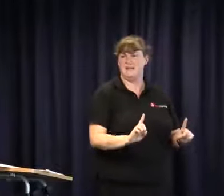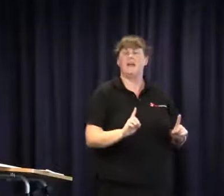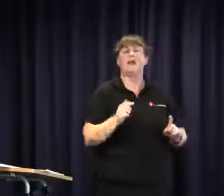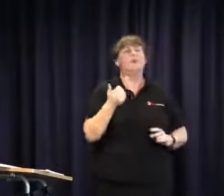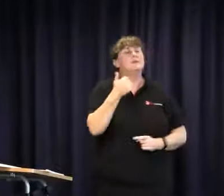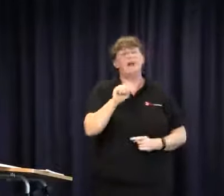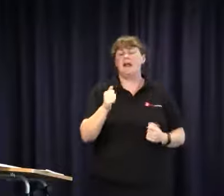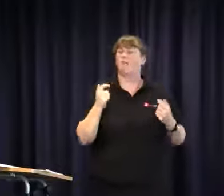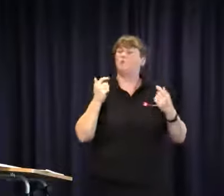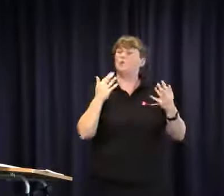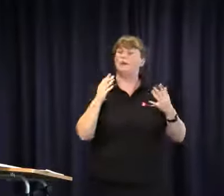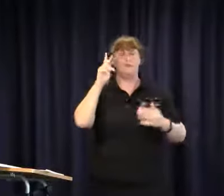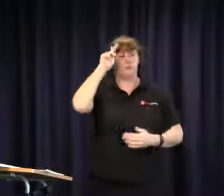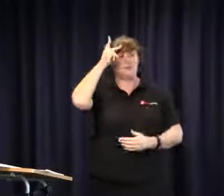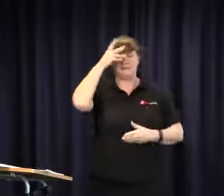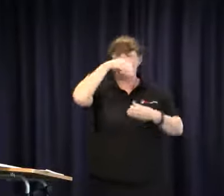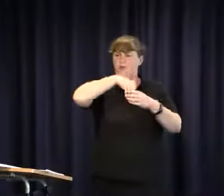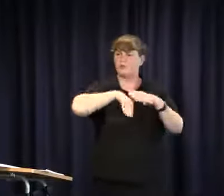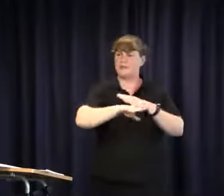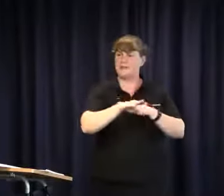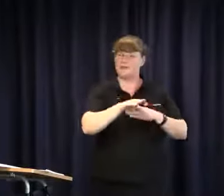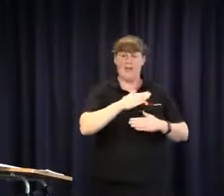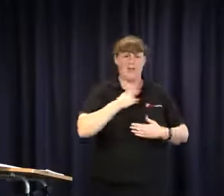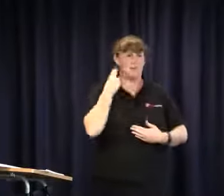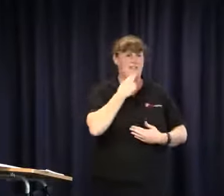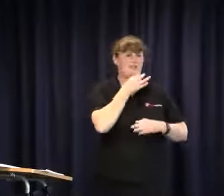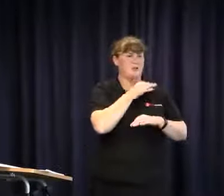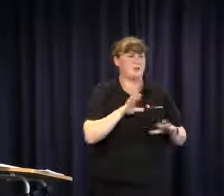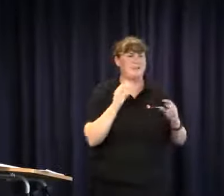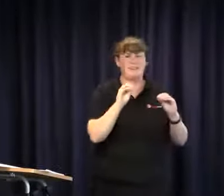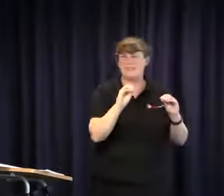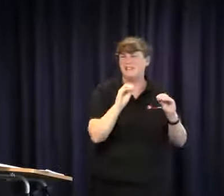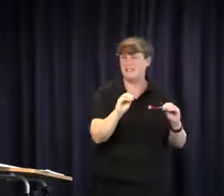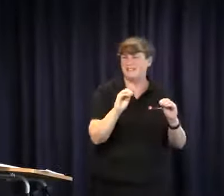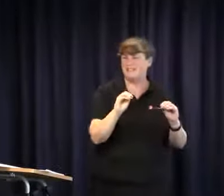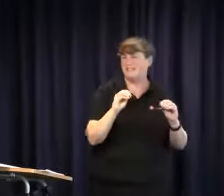the access to be provided for them. There's too much politics involved with issues around